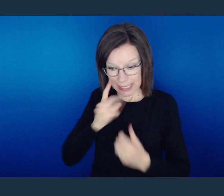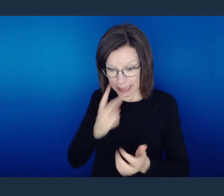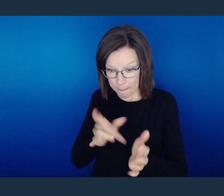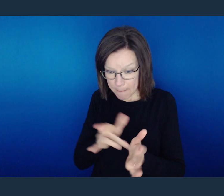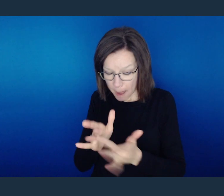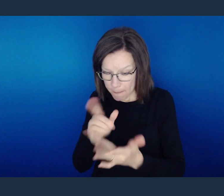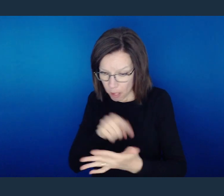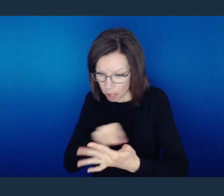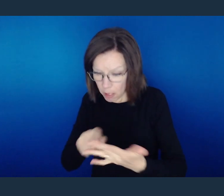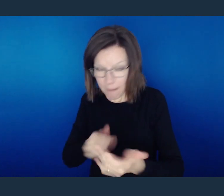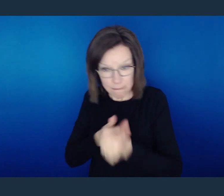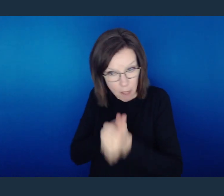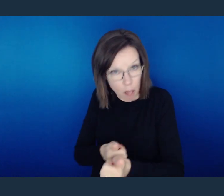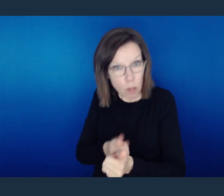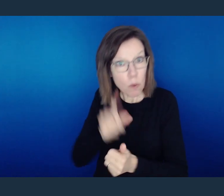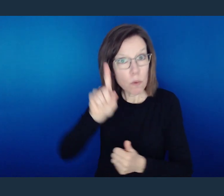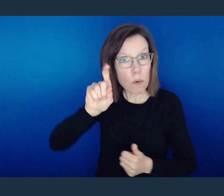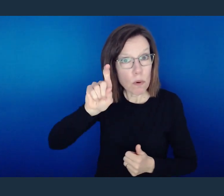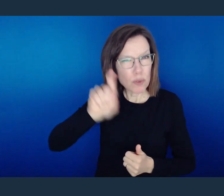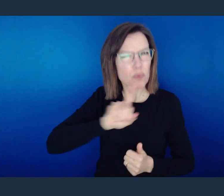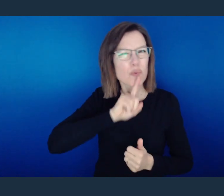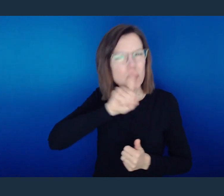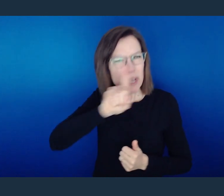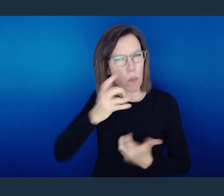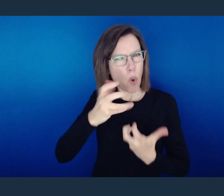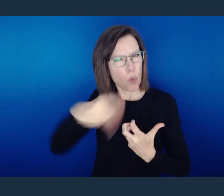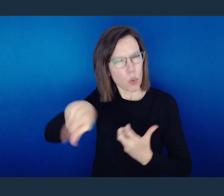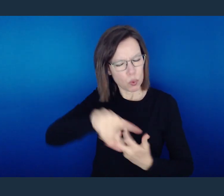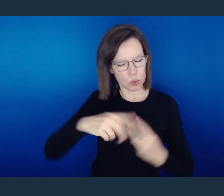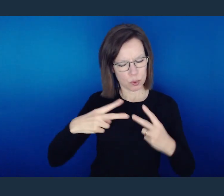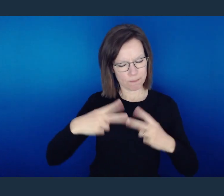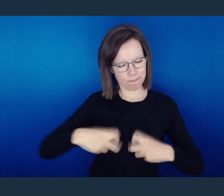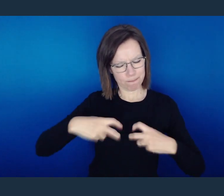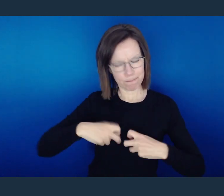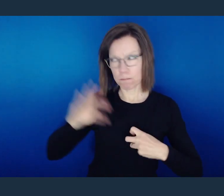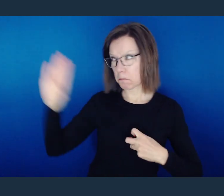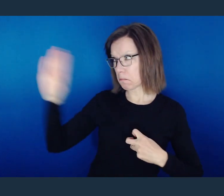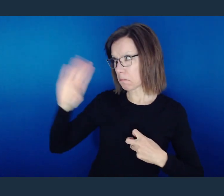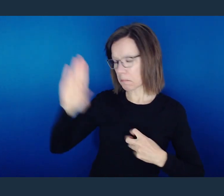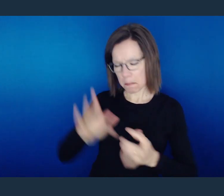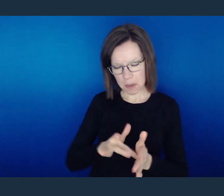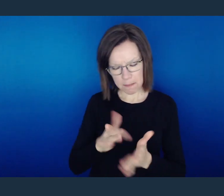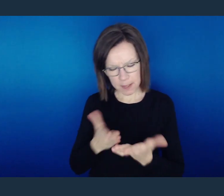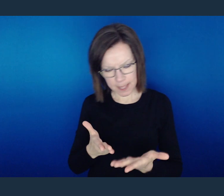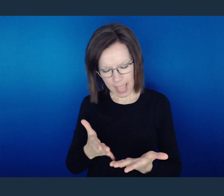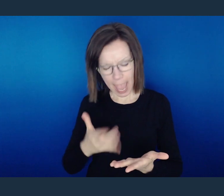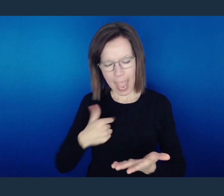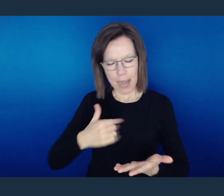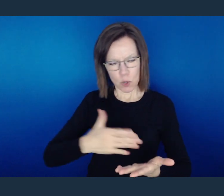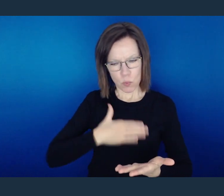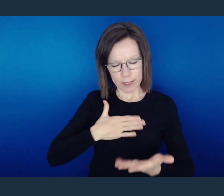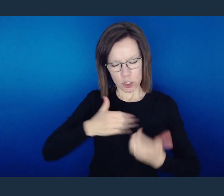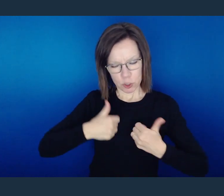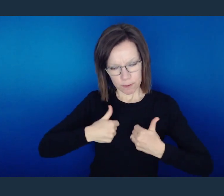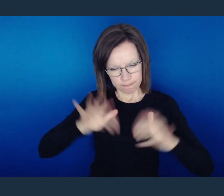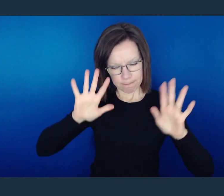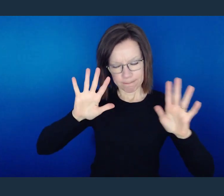And in that, intentionally subjecting yourself to the authority of the scriptures, that they